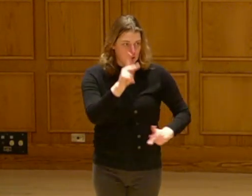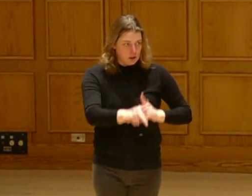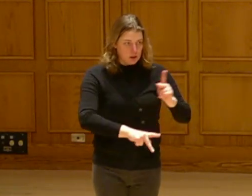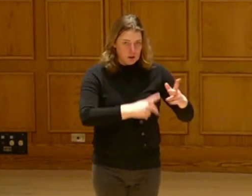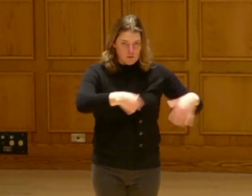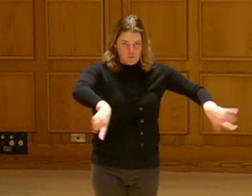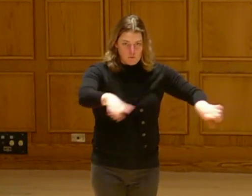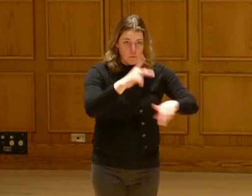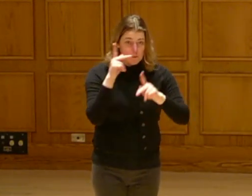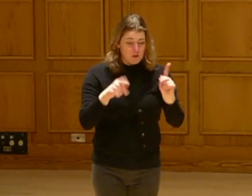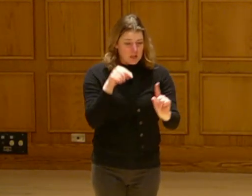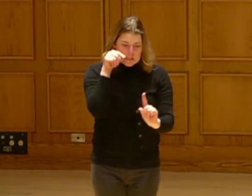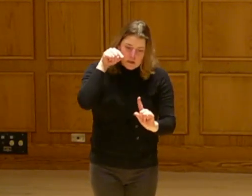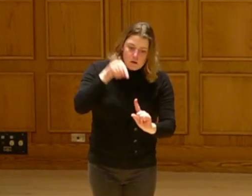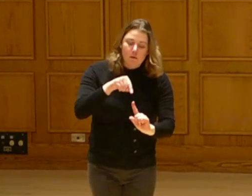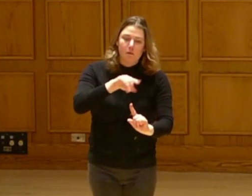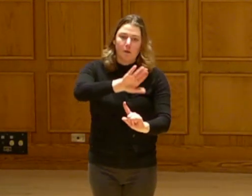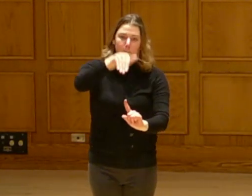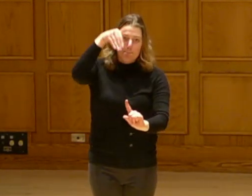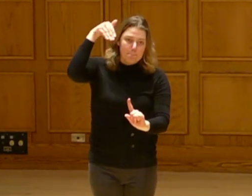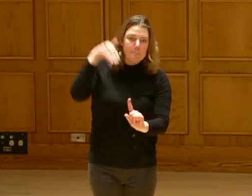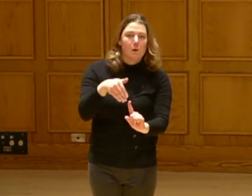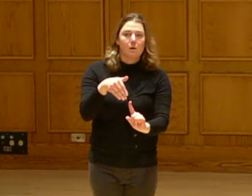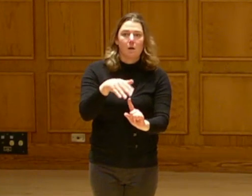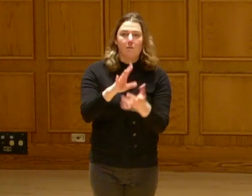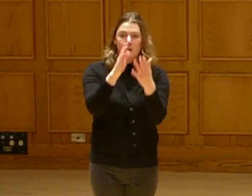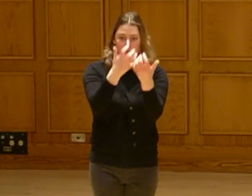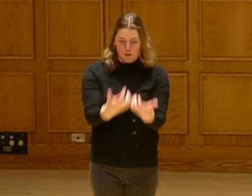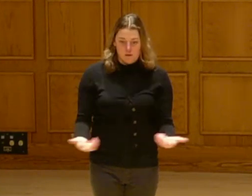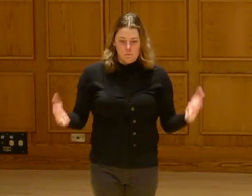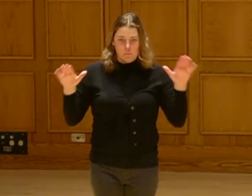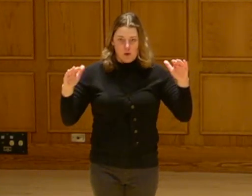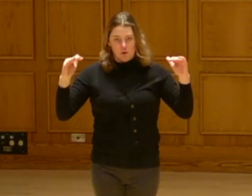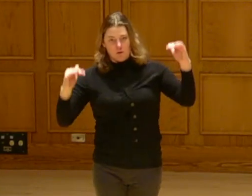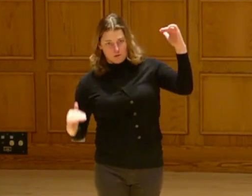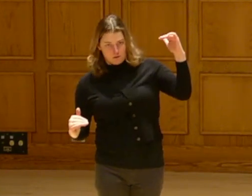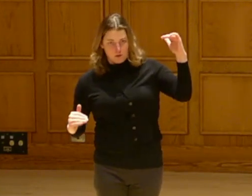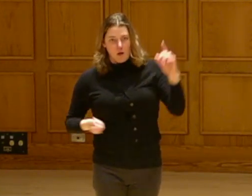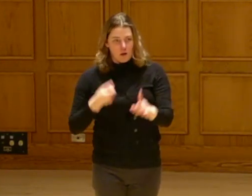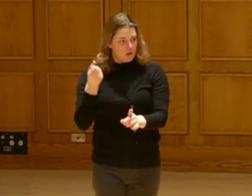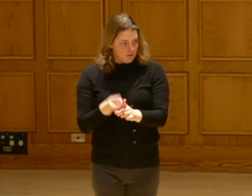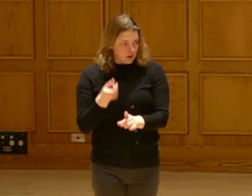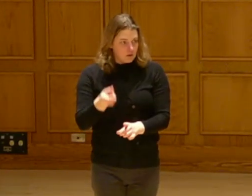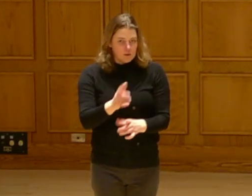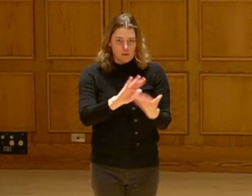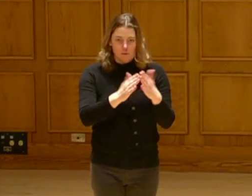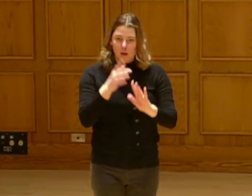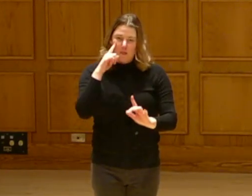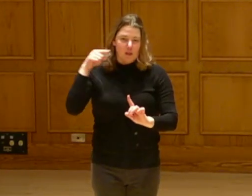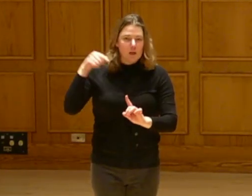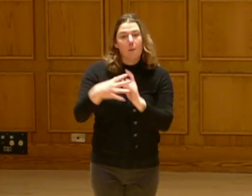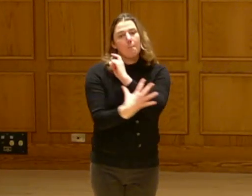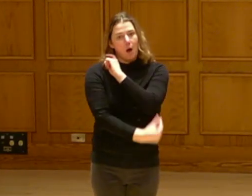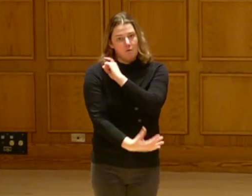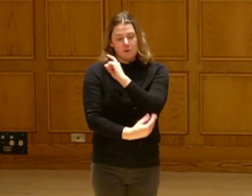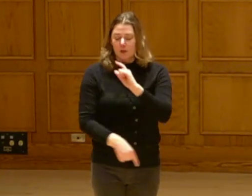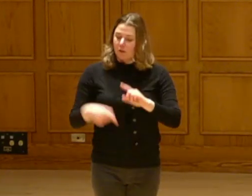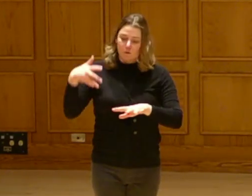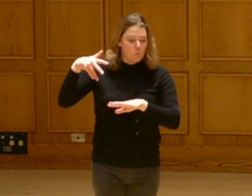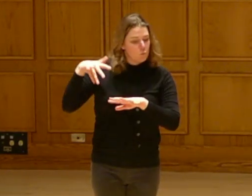Because at the very part of these disparities, that's affecting the communities, I believe porchty is the root cause of it.